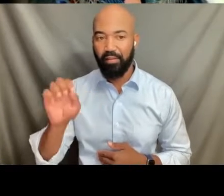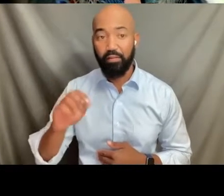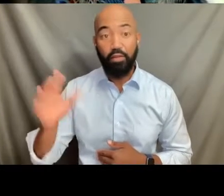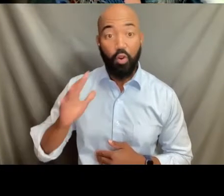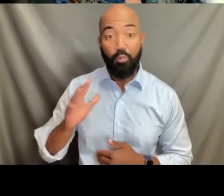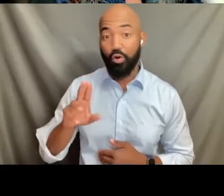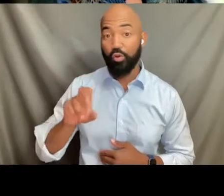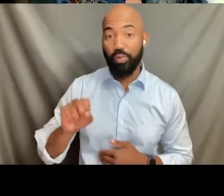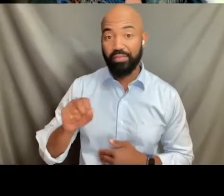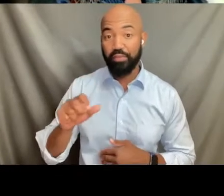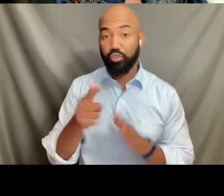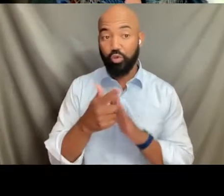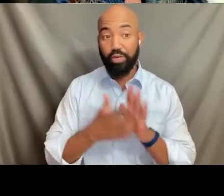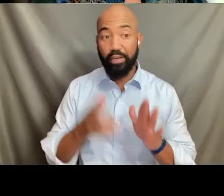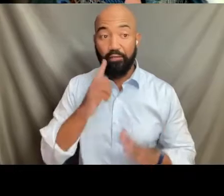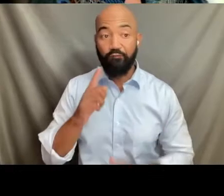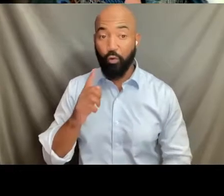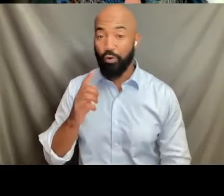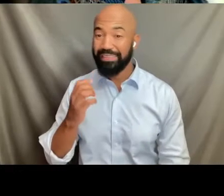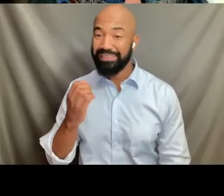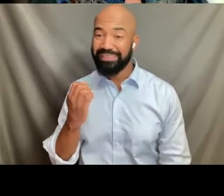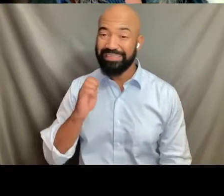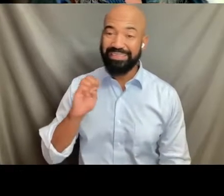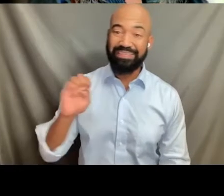for the Eastern District of Wisconsin.